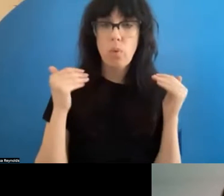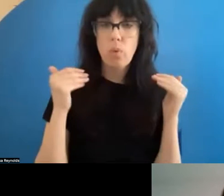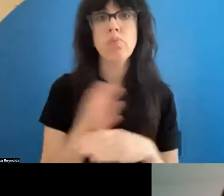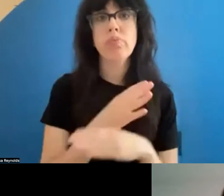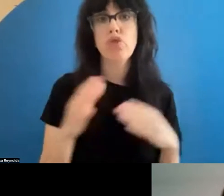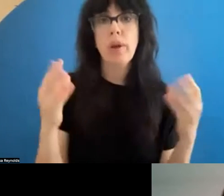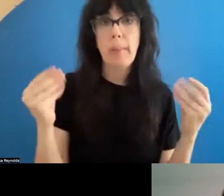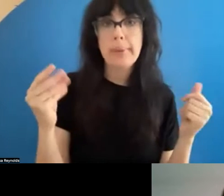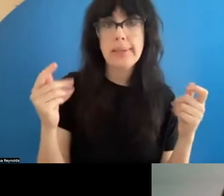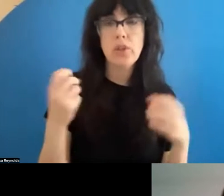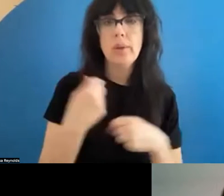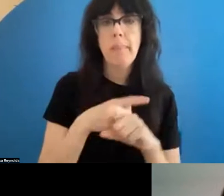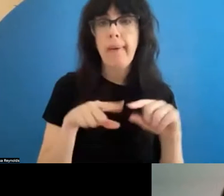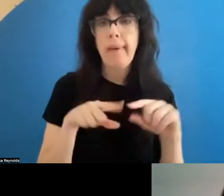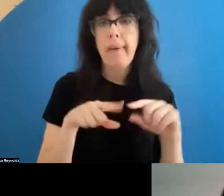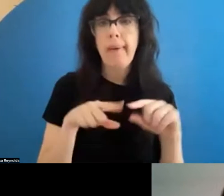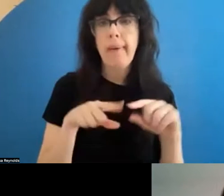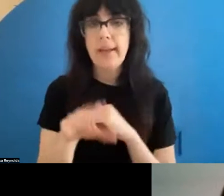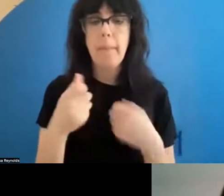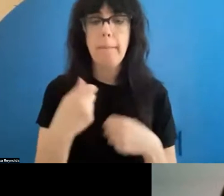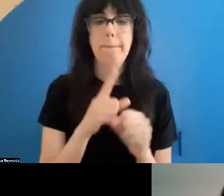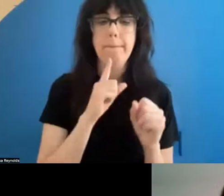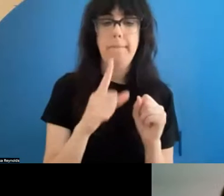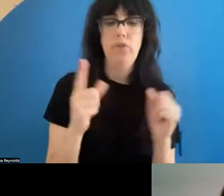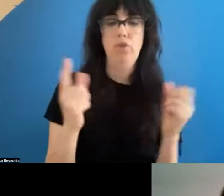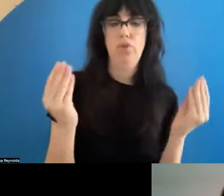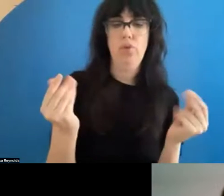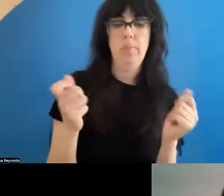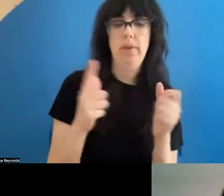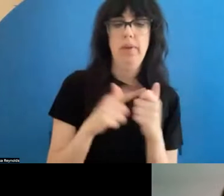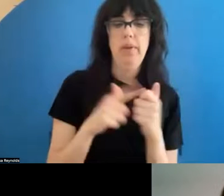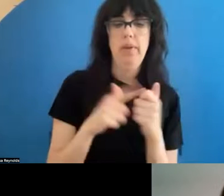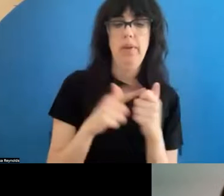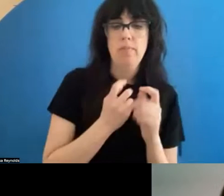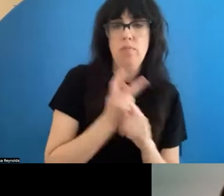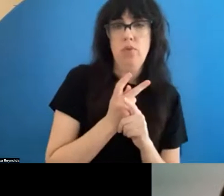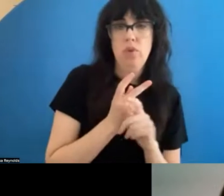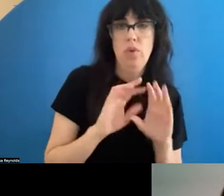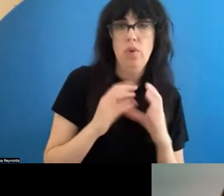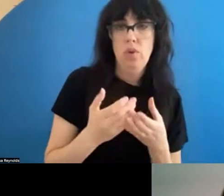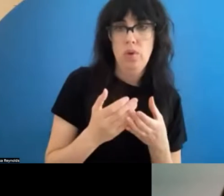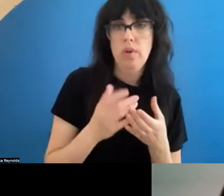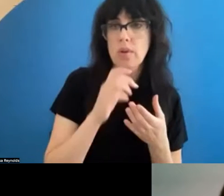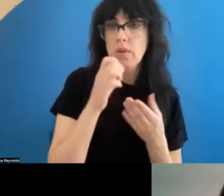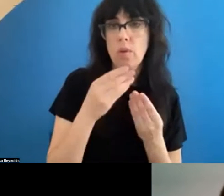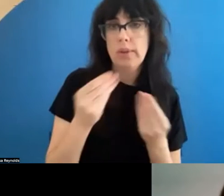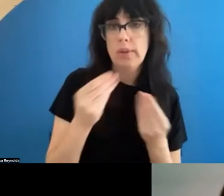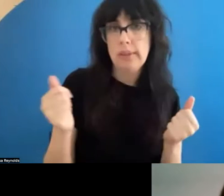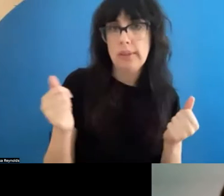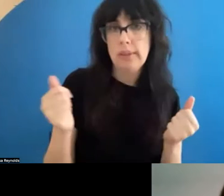, make them accessible, we simply have to make sure that those materials are preserved and don't disappear. Right?